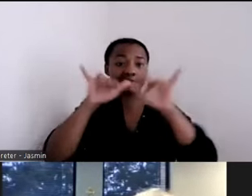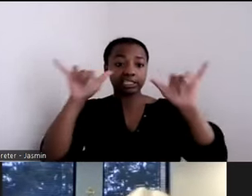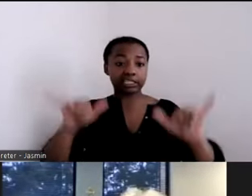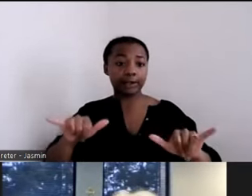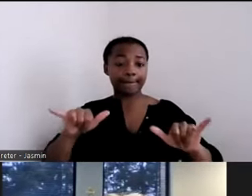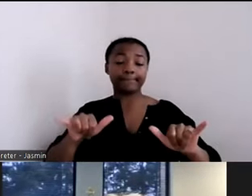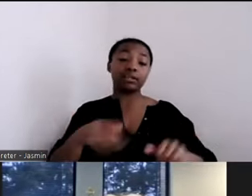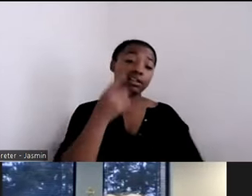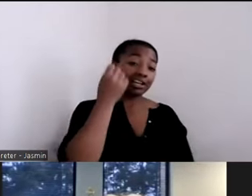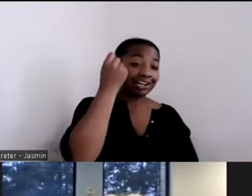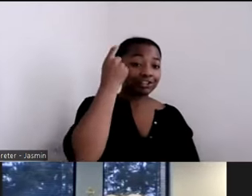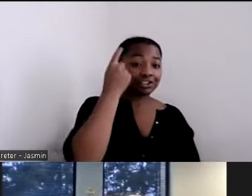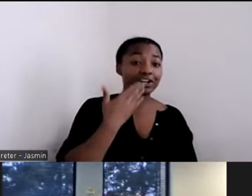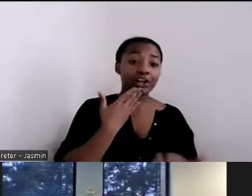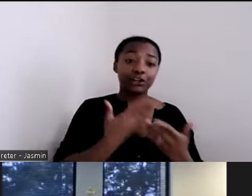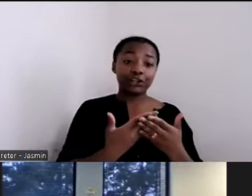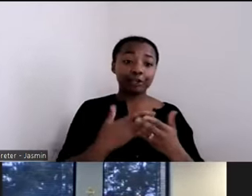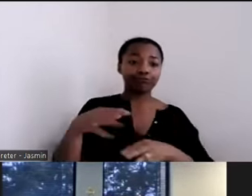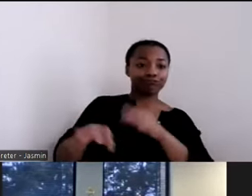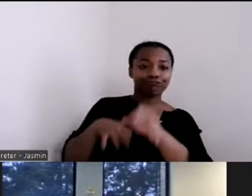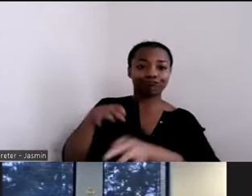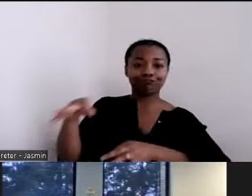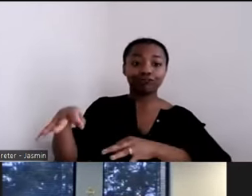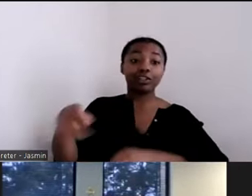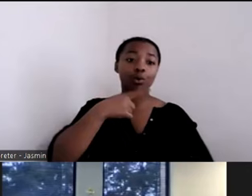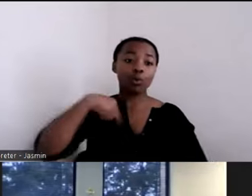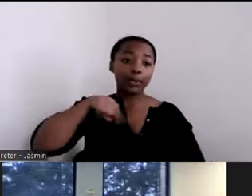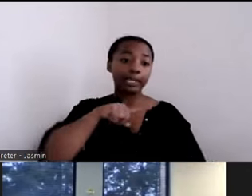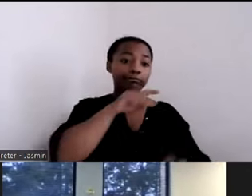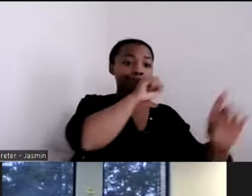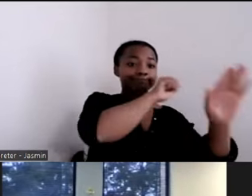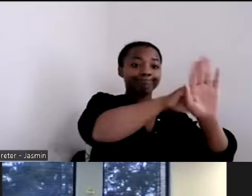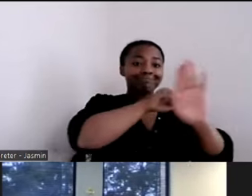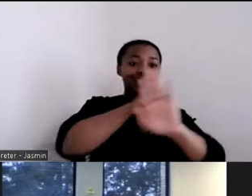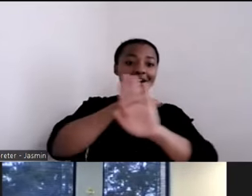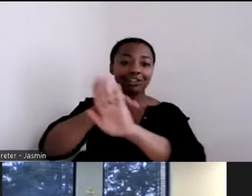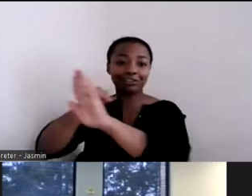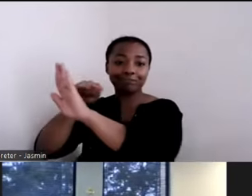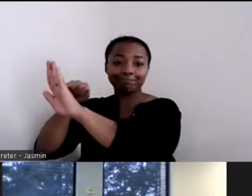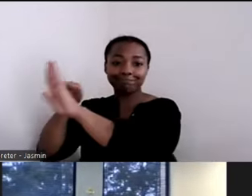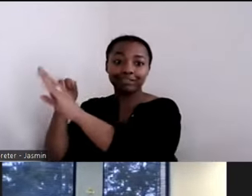We knocked on a lot of doors before anyone talked to us, and I think it was because